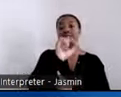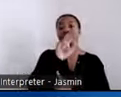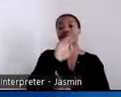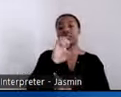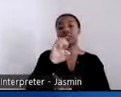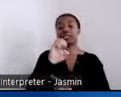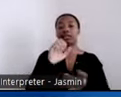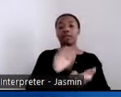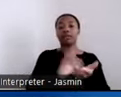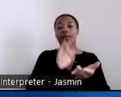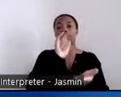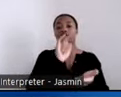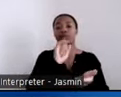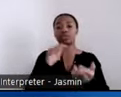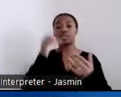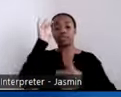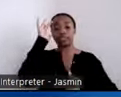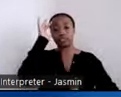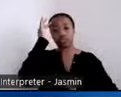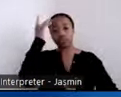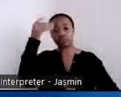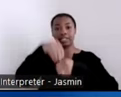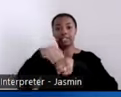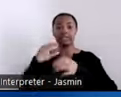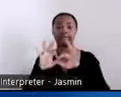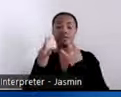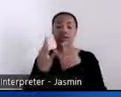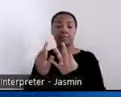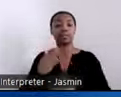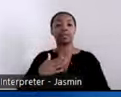today about the topic of community inclusion for people with disabilities including